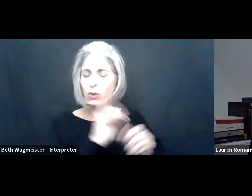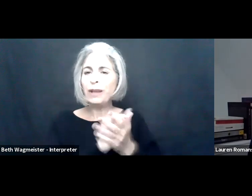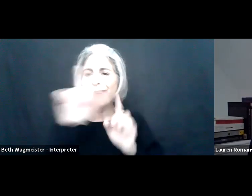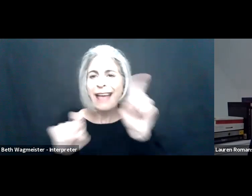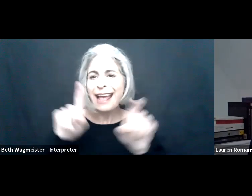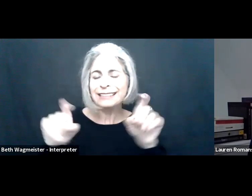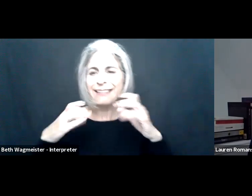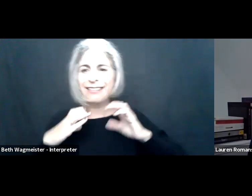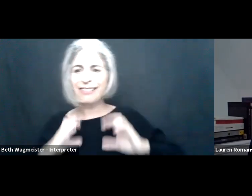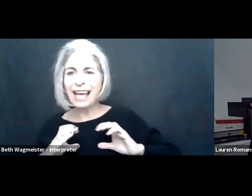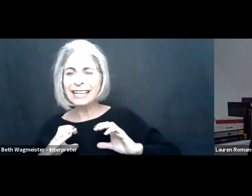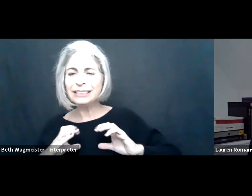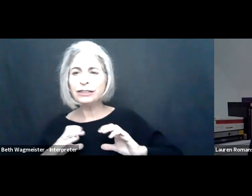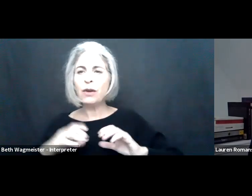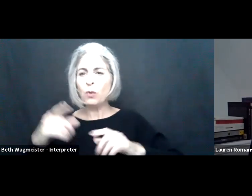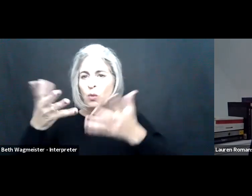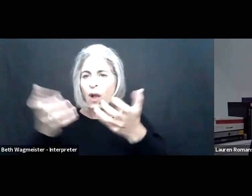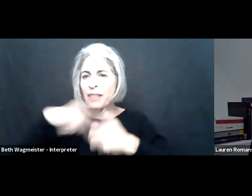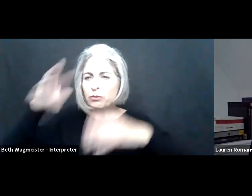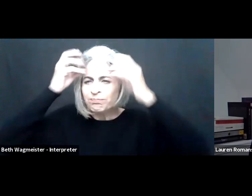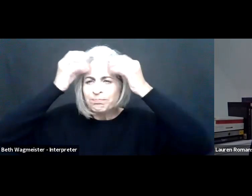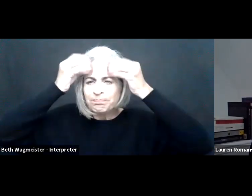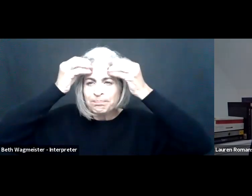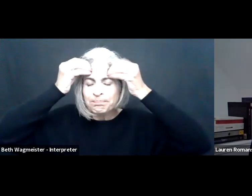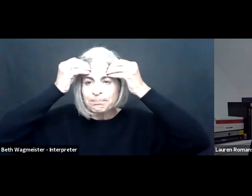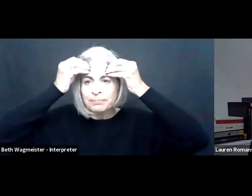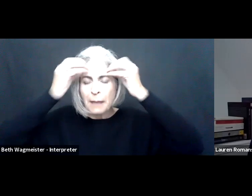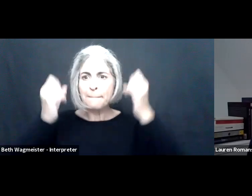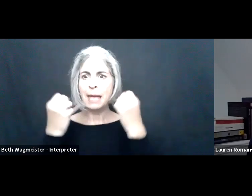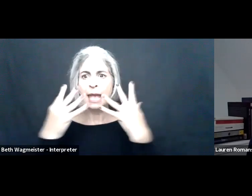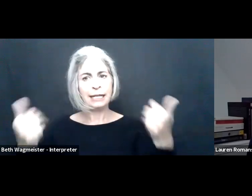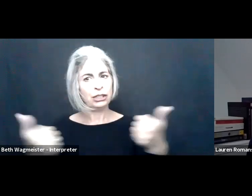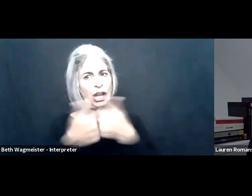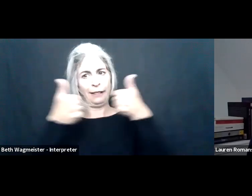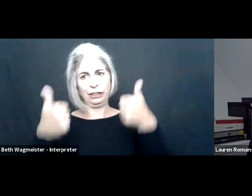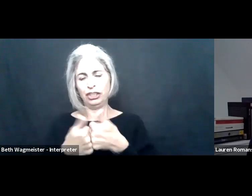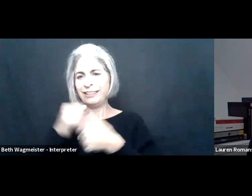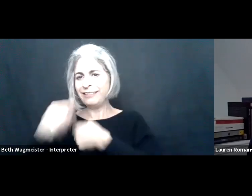This is the question we're asking our clients and we're pushing executives to think through.